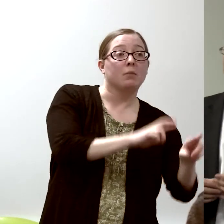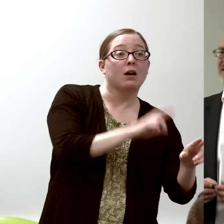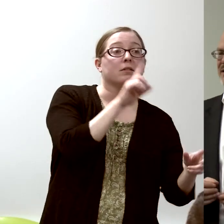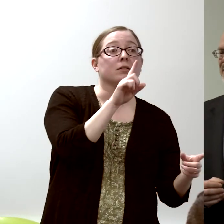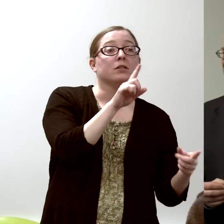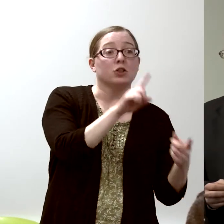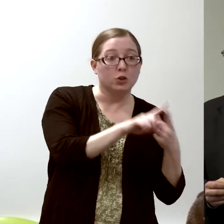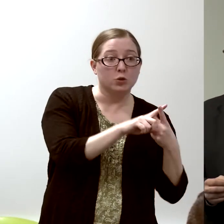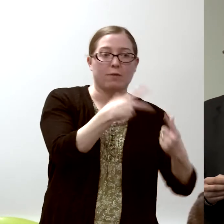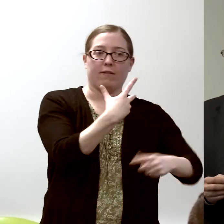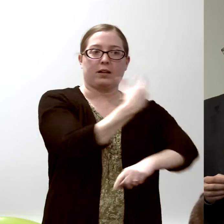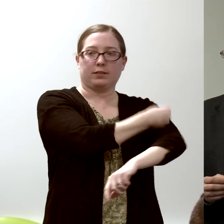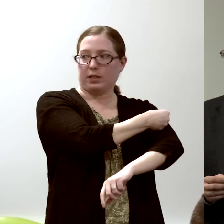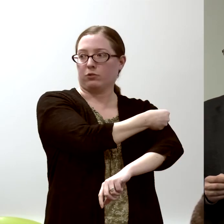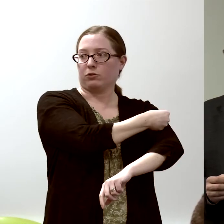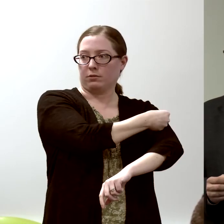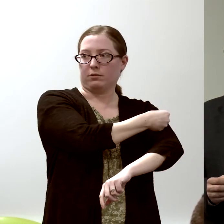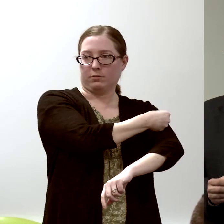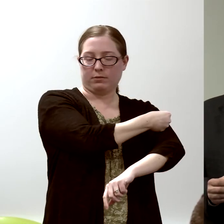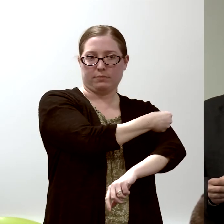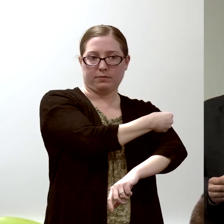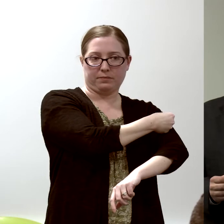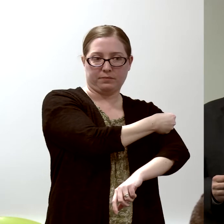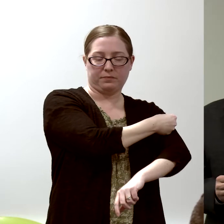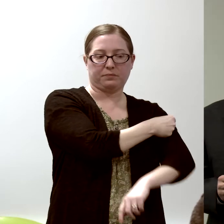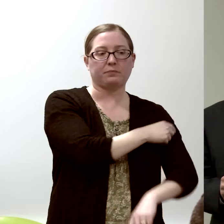to vaccination.